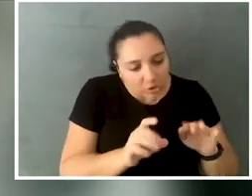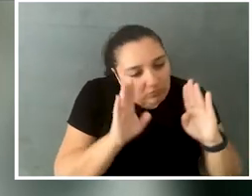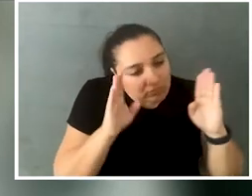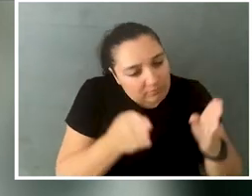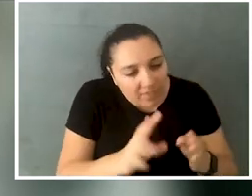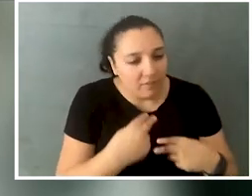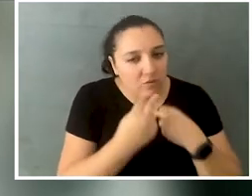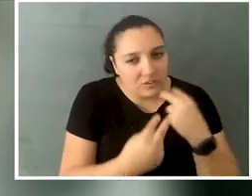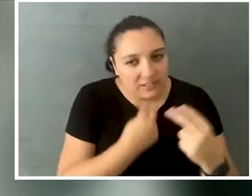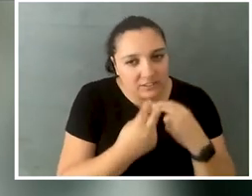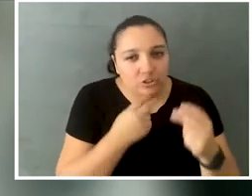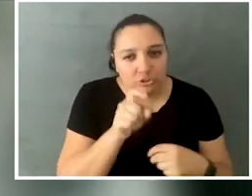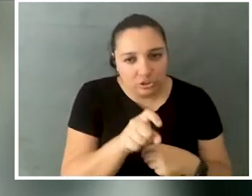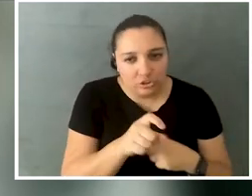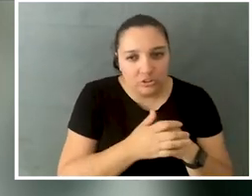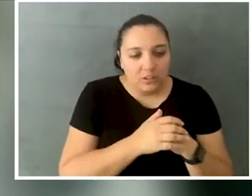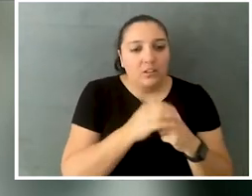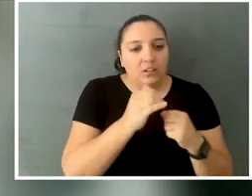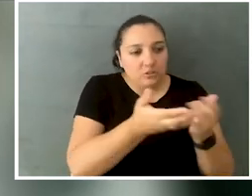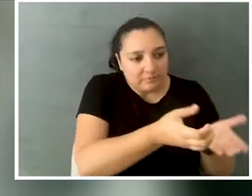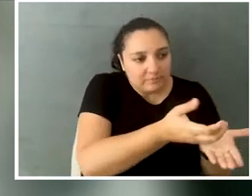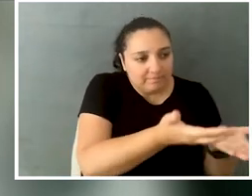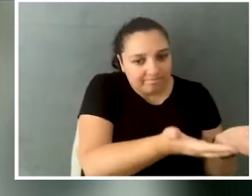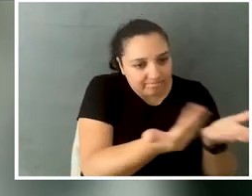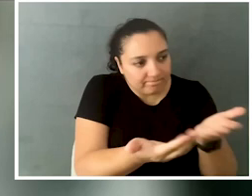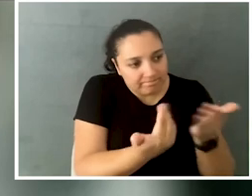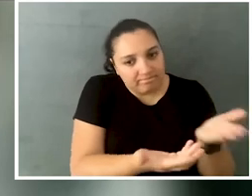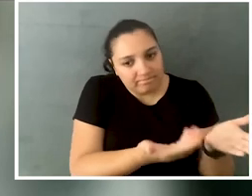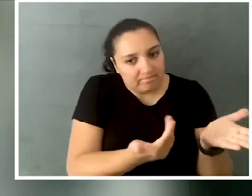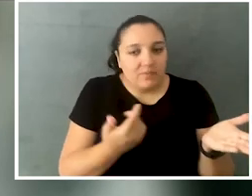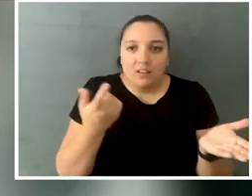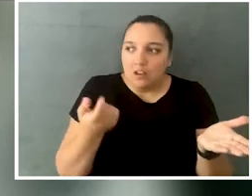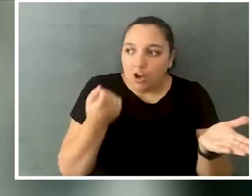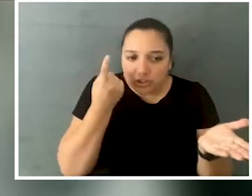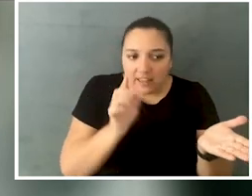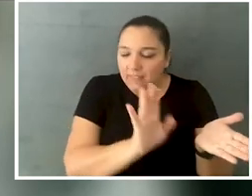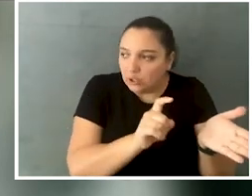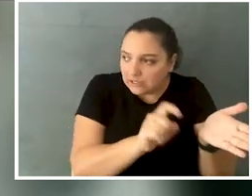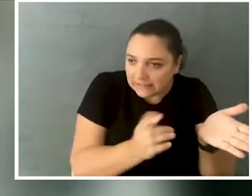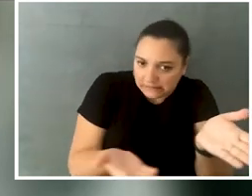and to uplift those voices and trust that people know what their access needs are,